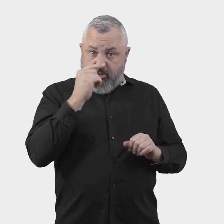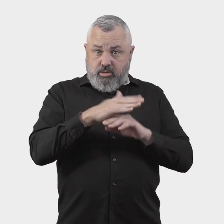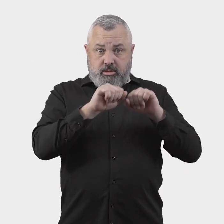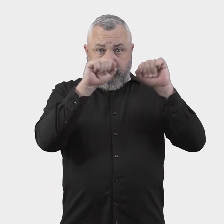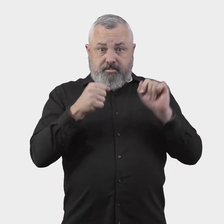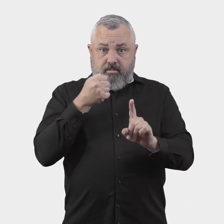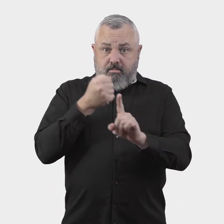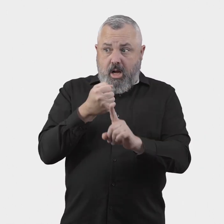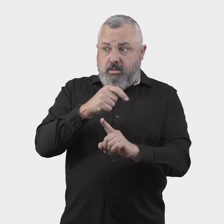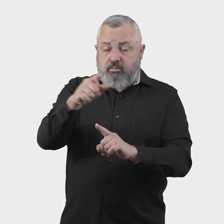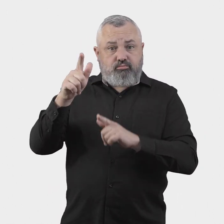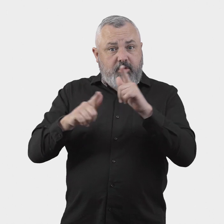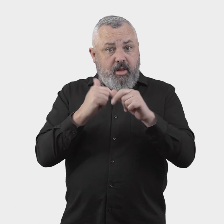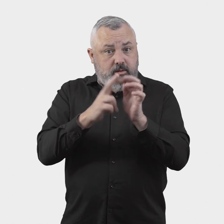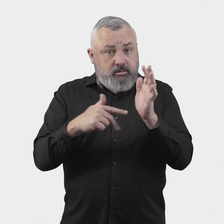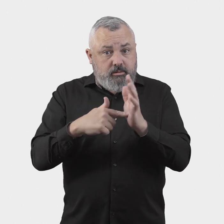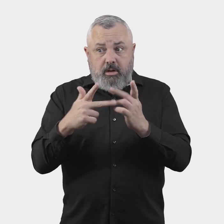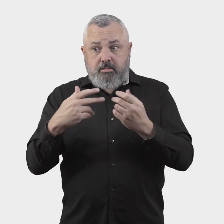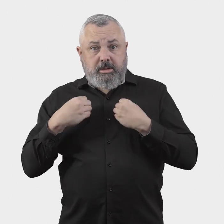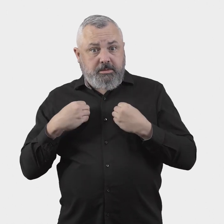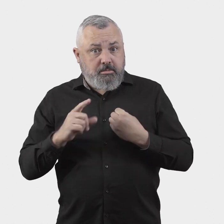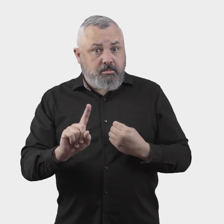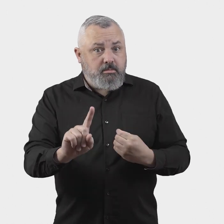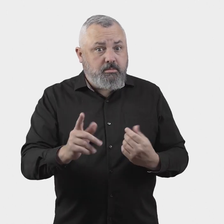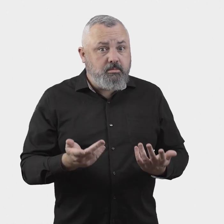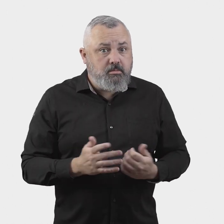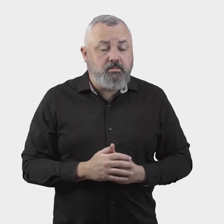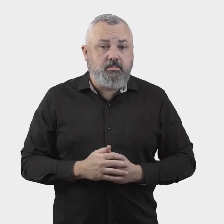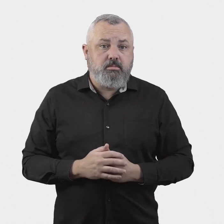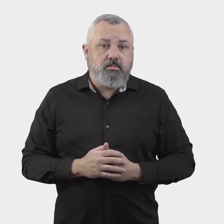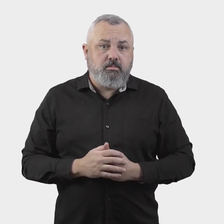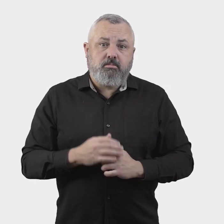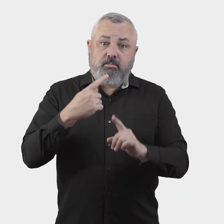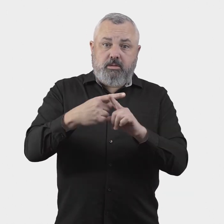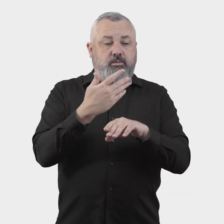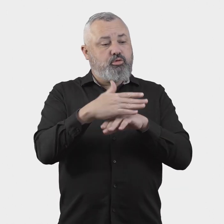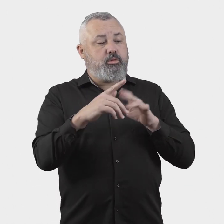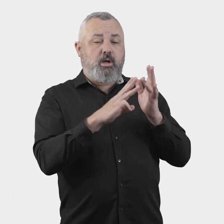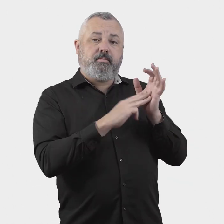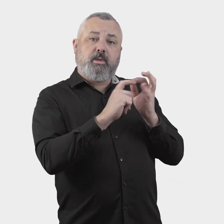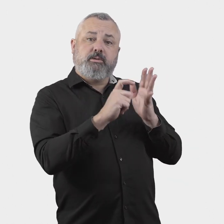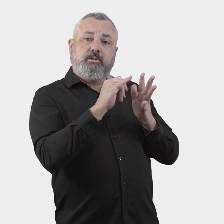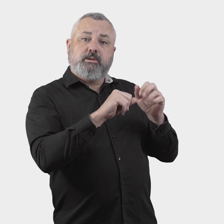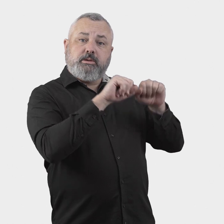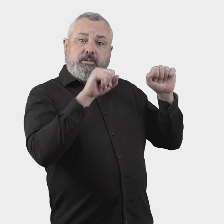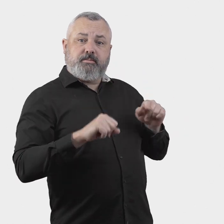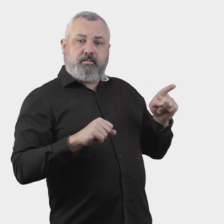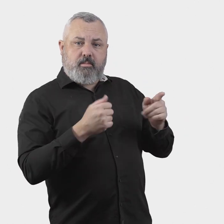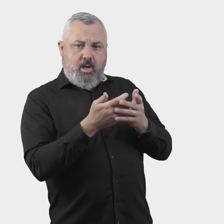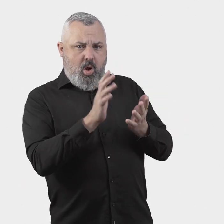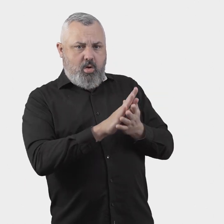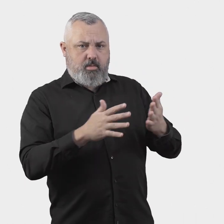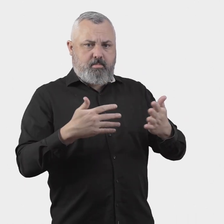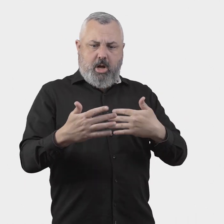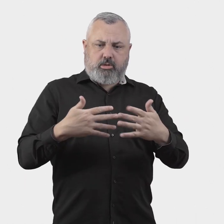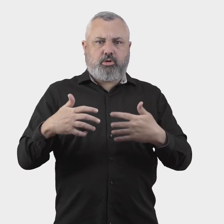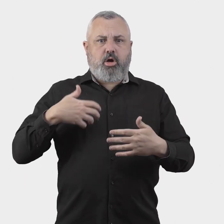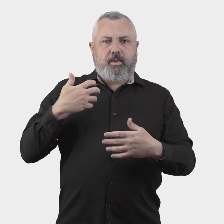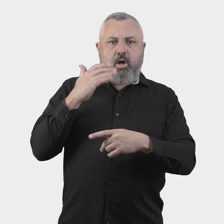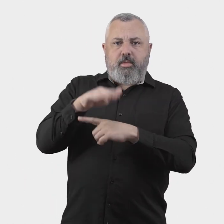ombuds scheme could affect travel agents, and how the ombuds scheme should handle complaints about